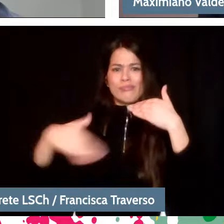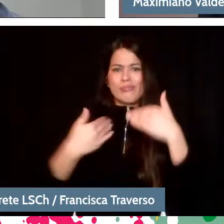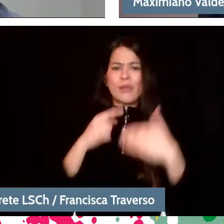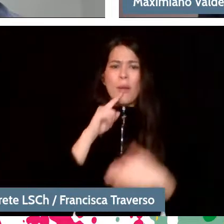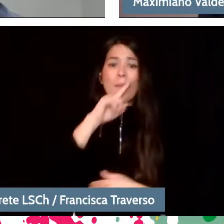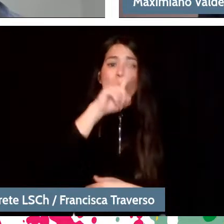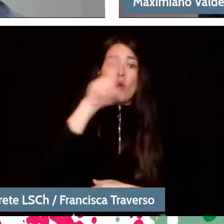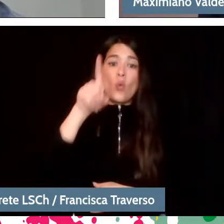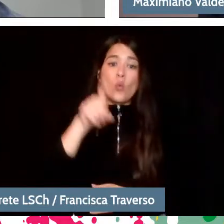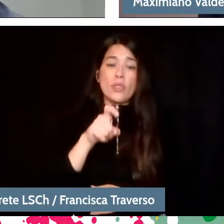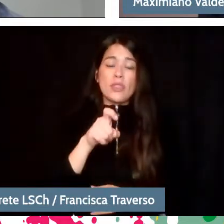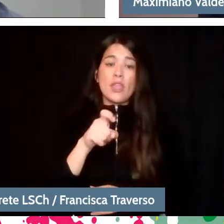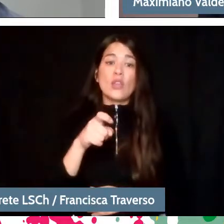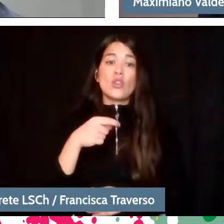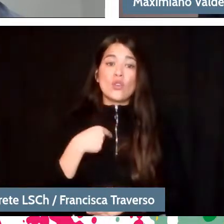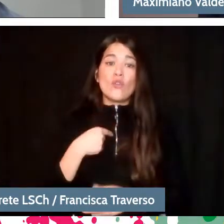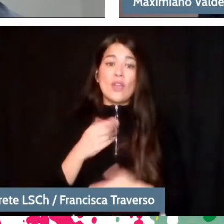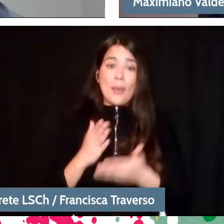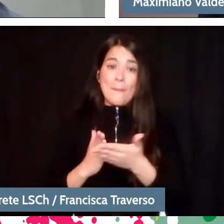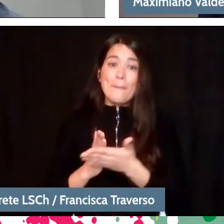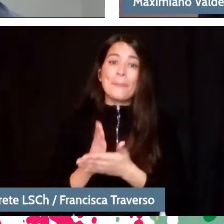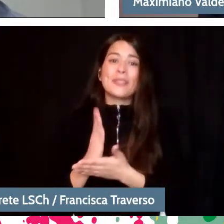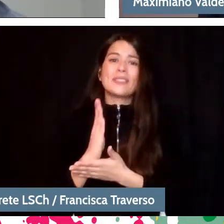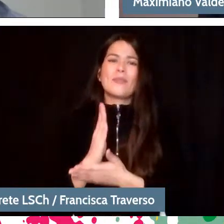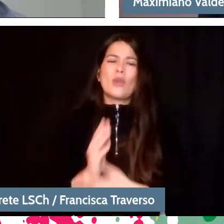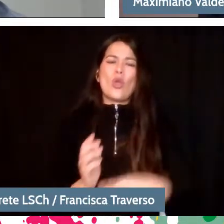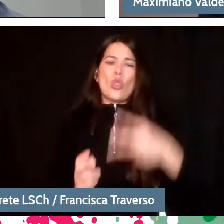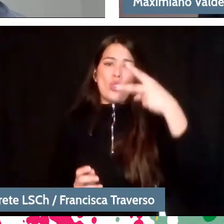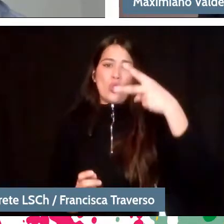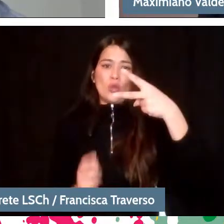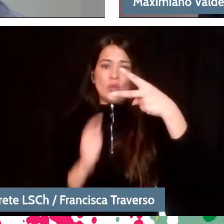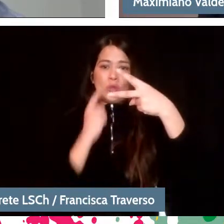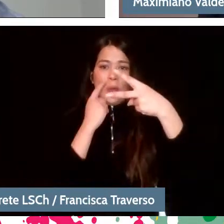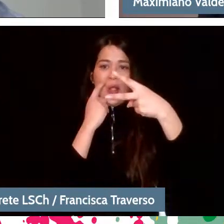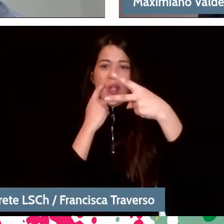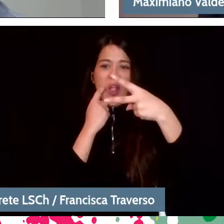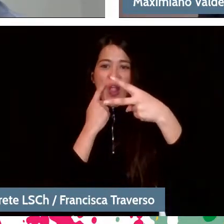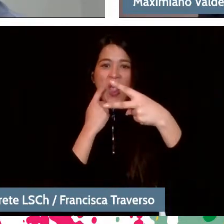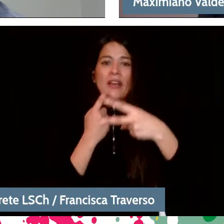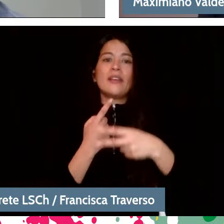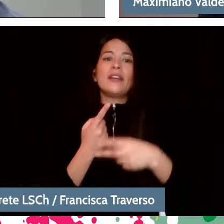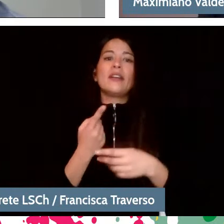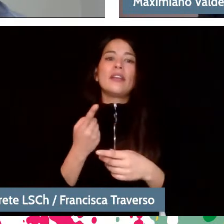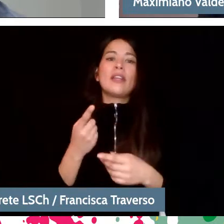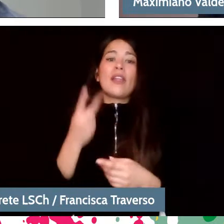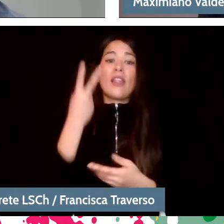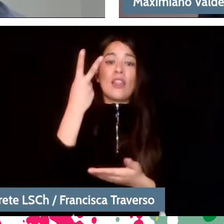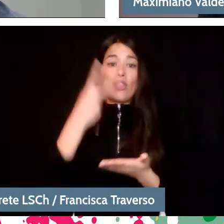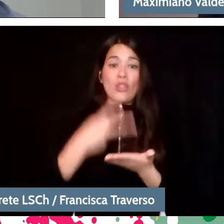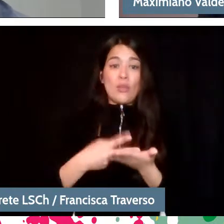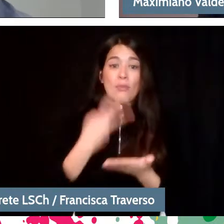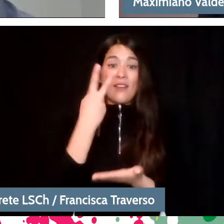I'm going to go to them, but before I go on, two things: One, they tell me internally that at least in 2020 we were 19 point something million